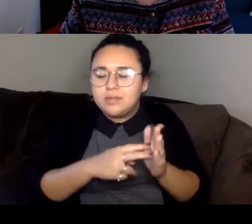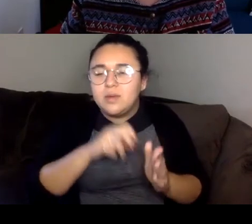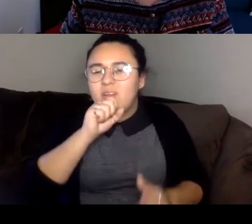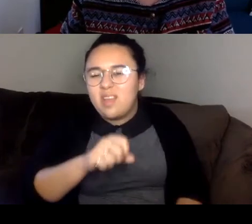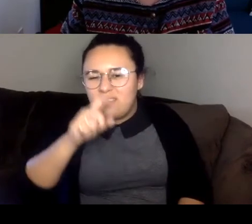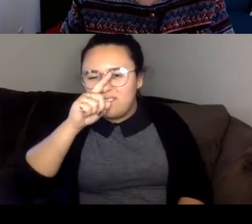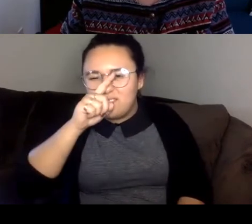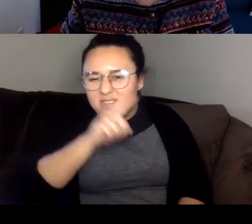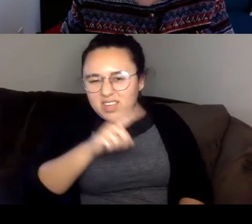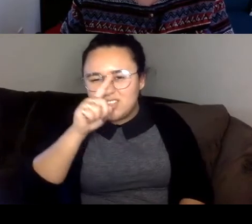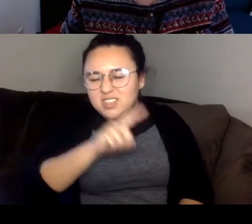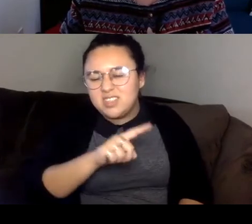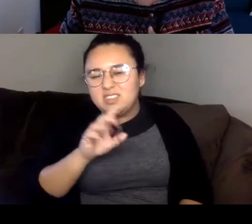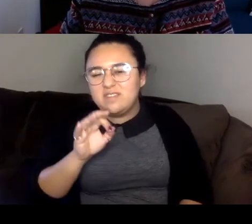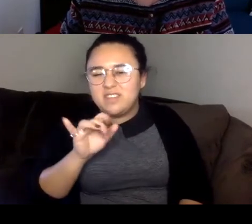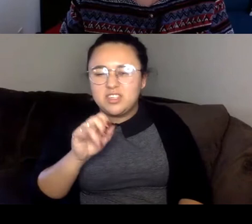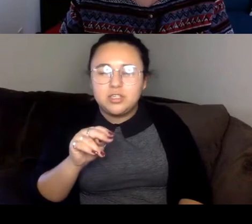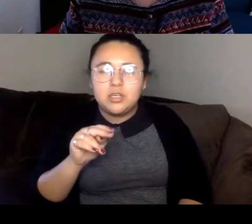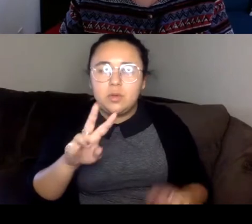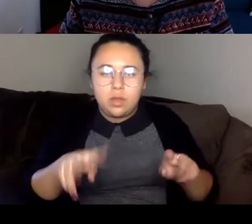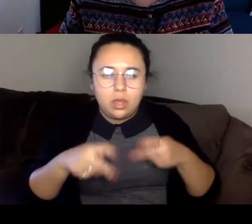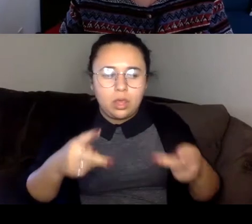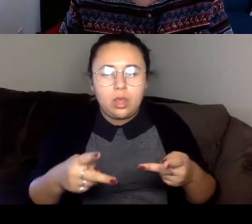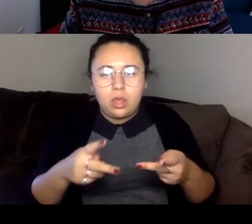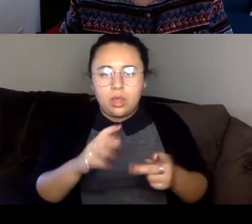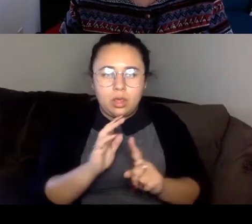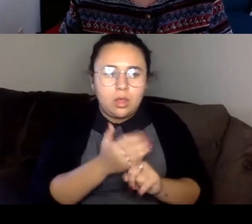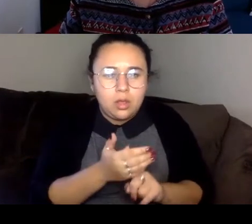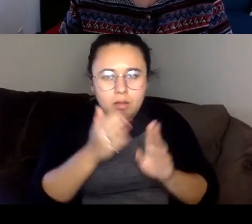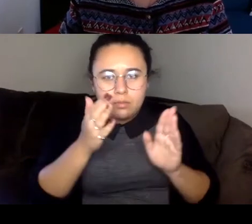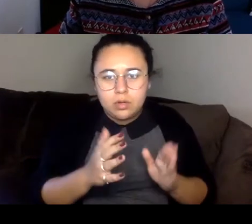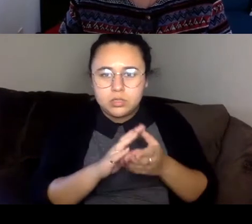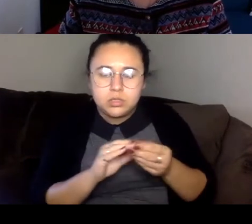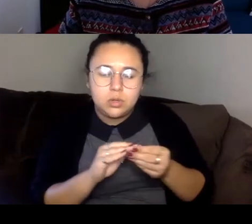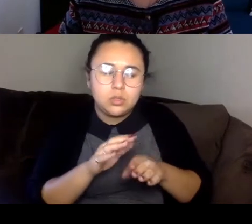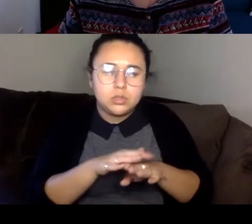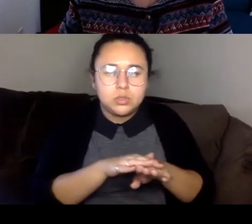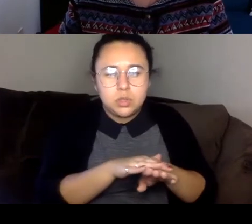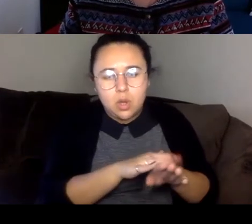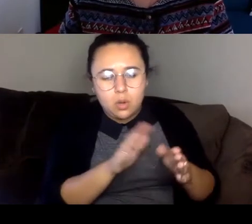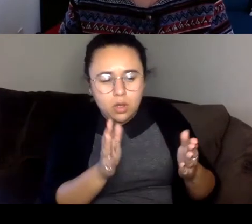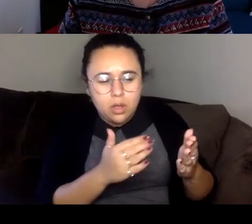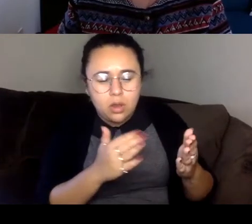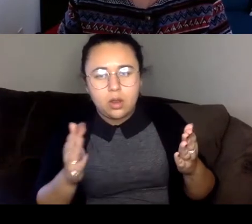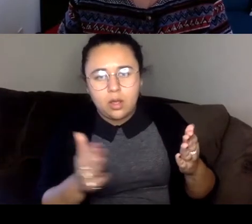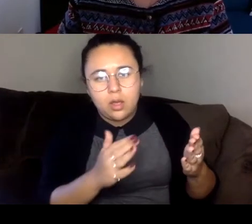can go really slow and get attached and see what happens to everyone as they journey through this radicalization.